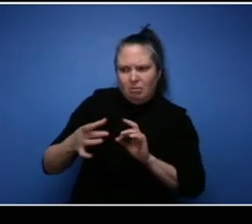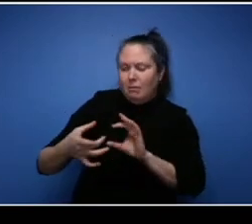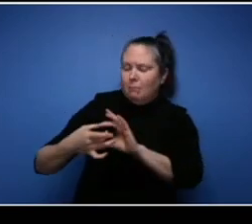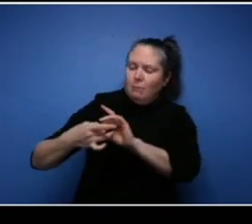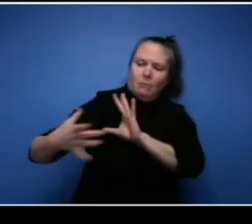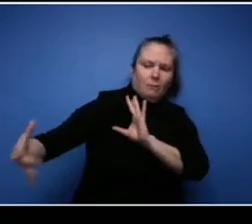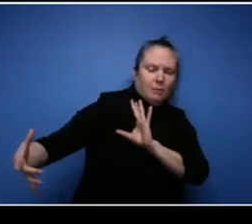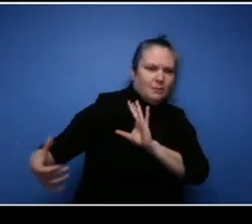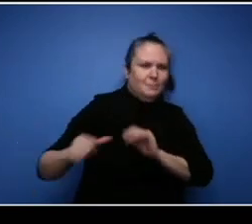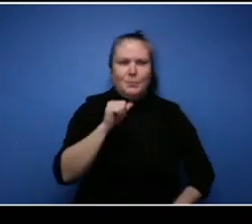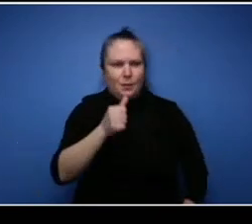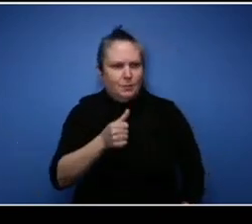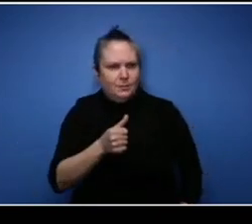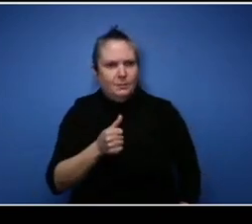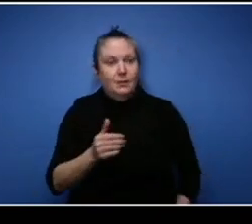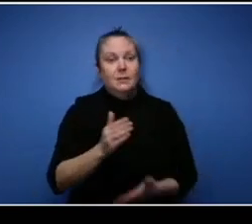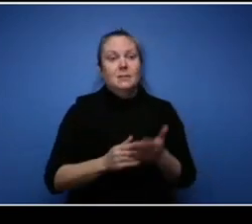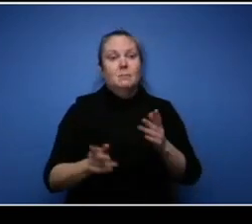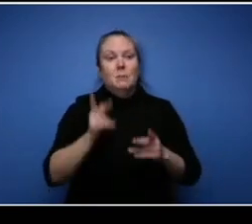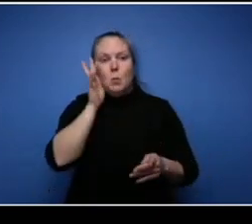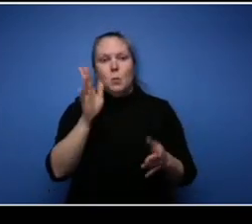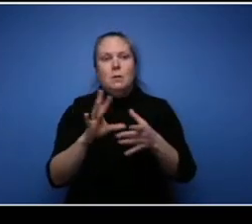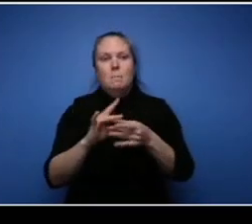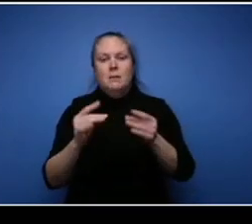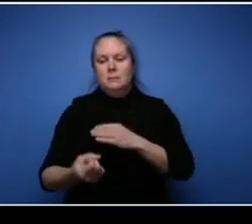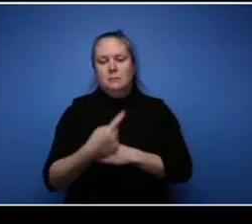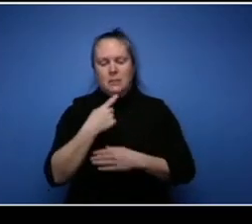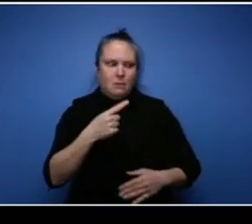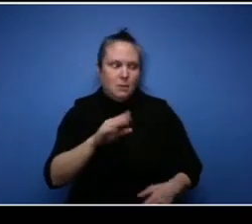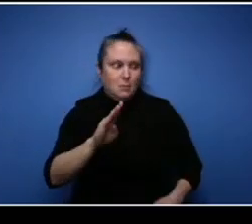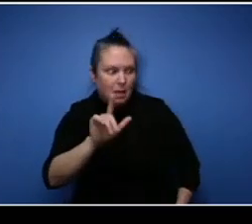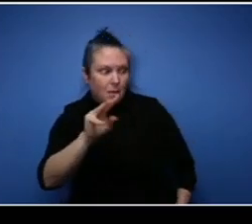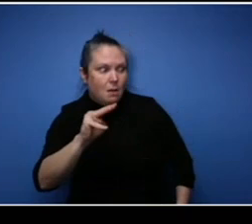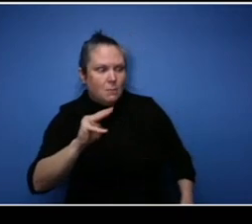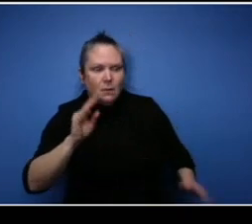people inbox me saying that it's a cult, you know so those are the kinds of things you